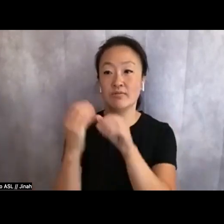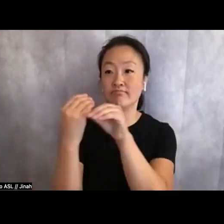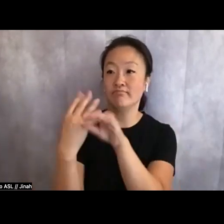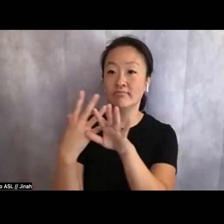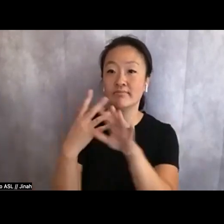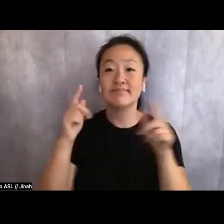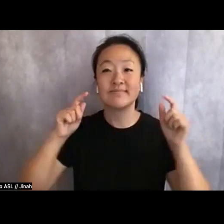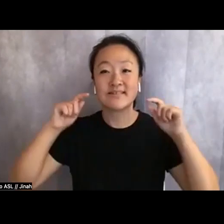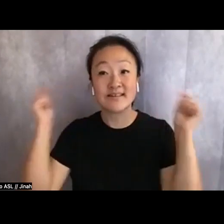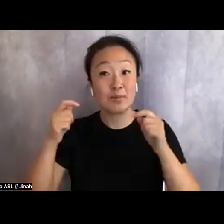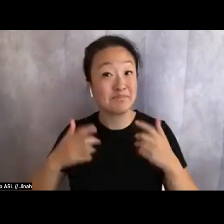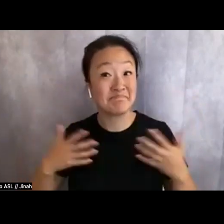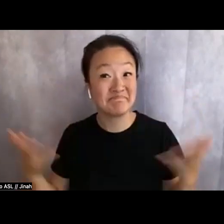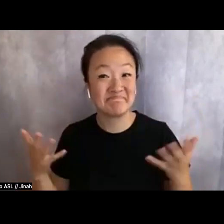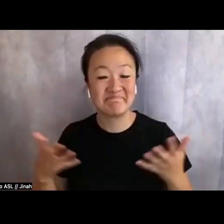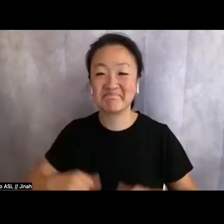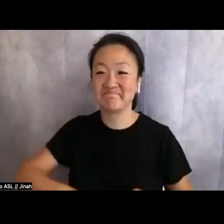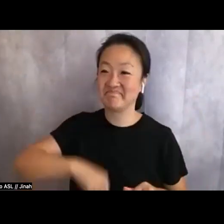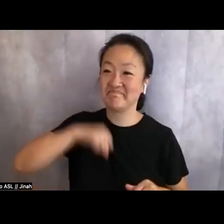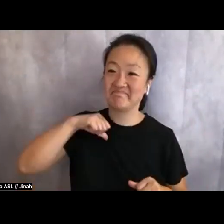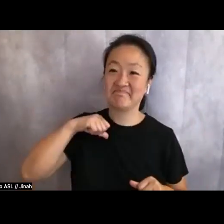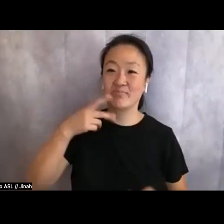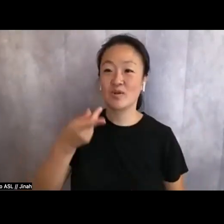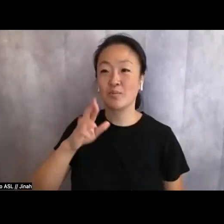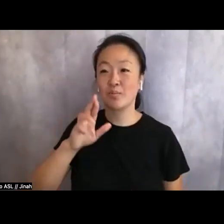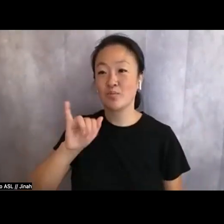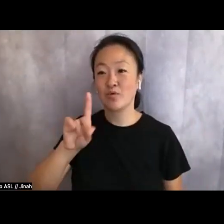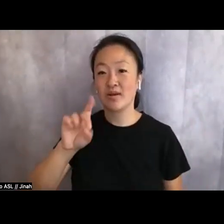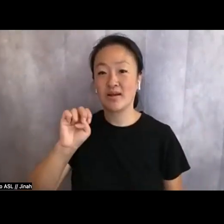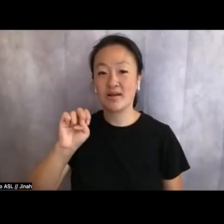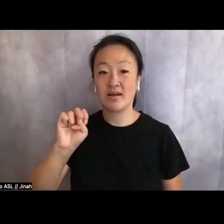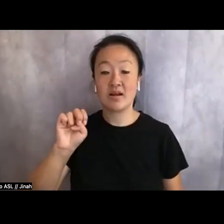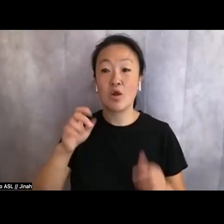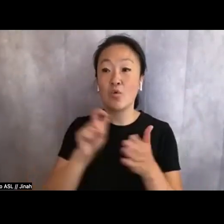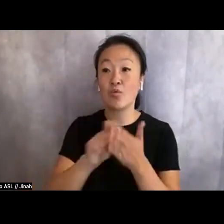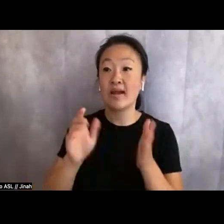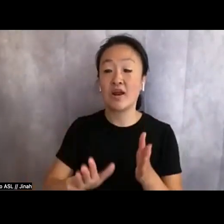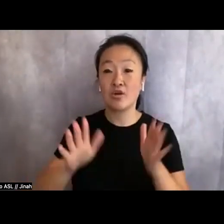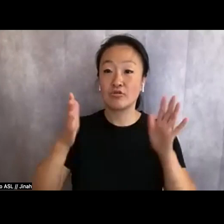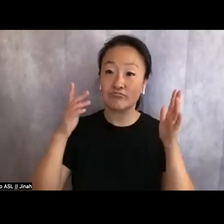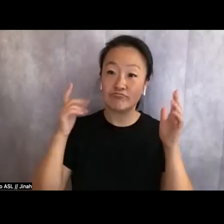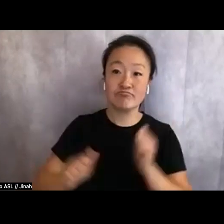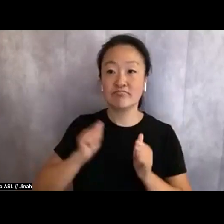Pride with a standout writer showcase. We're here to make noise, so please don't hold back